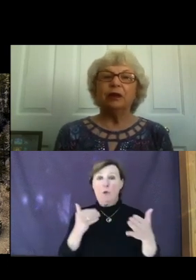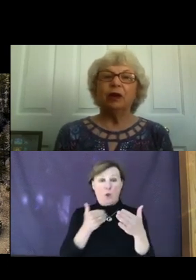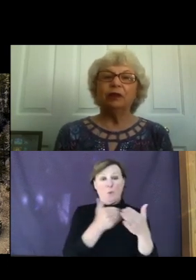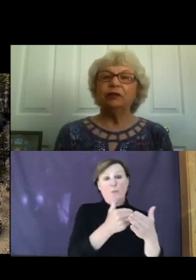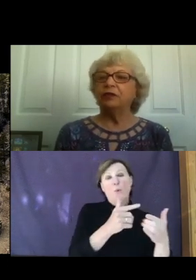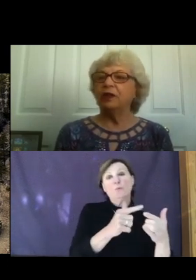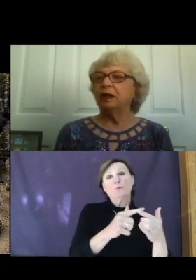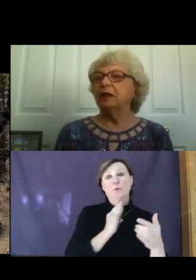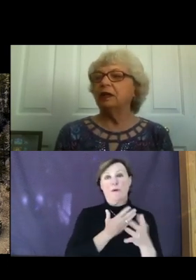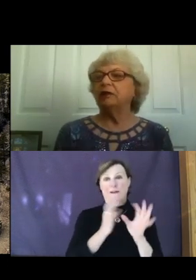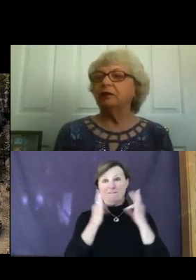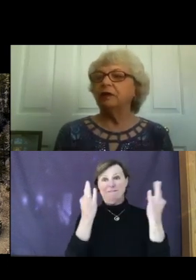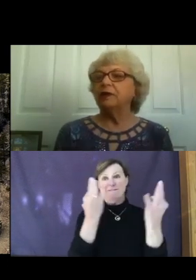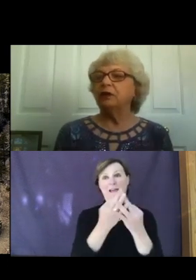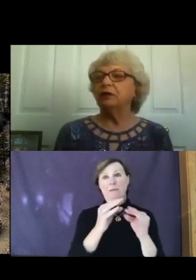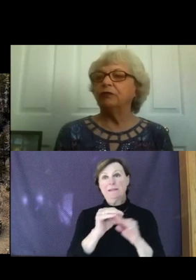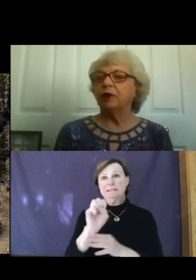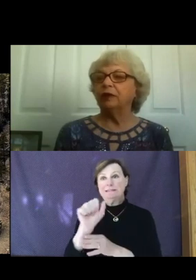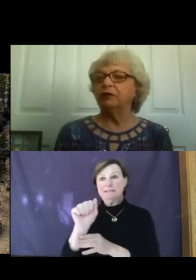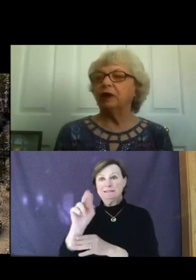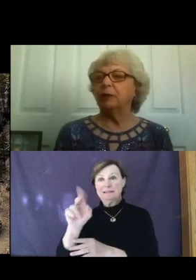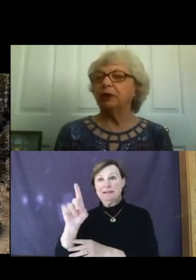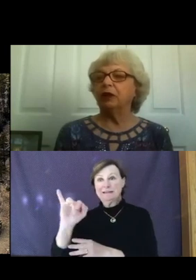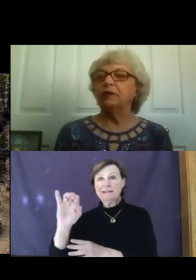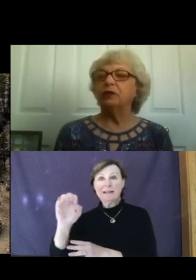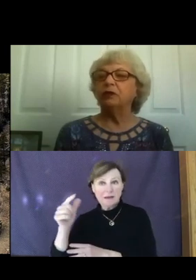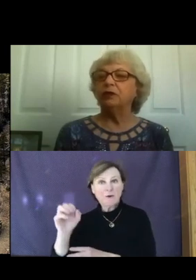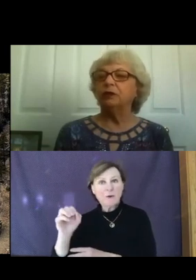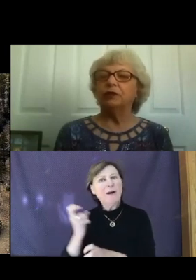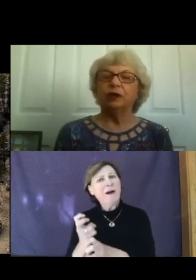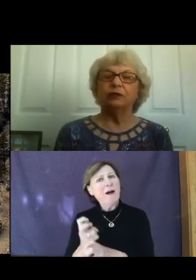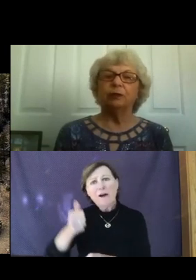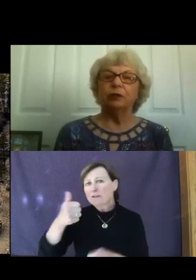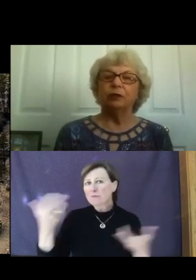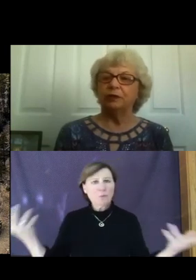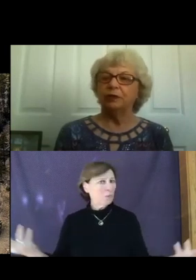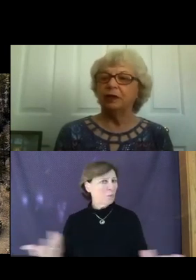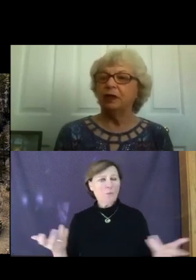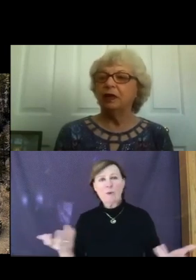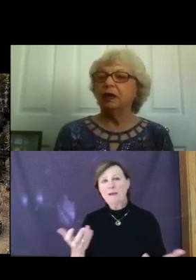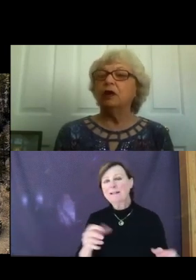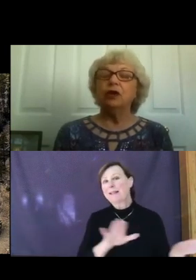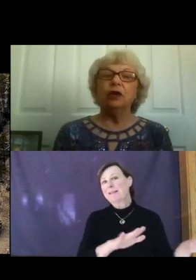hardest thing is leaving good friends and our beloved you UUCS community. You know